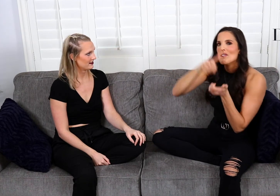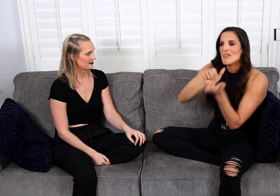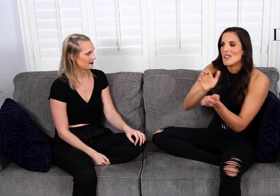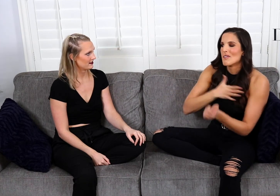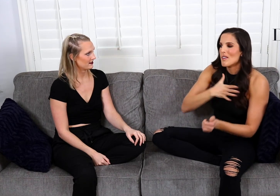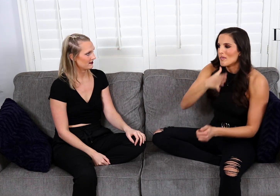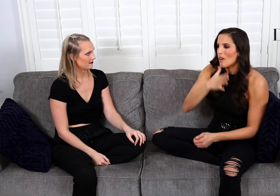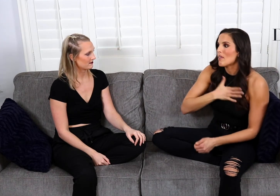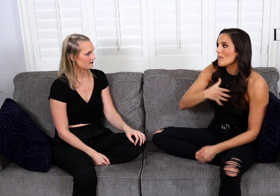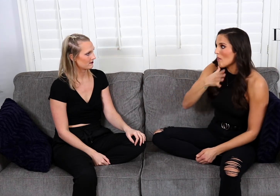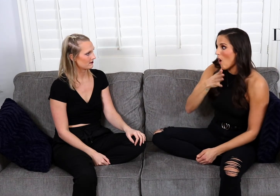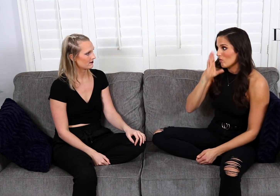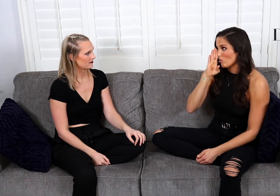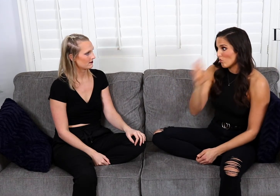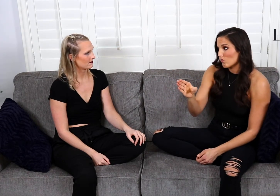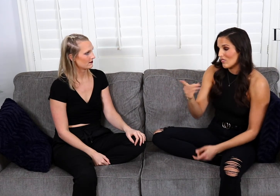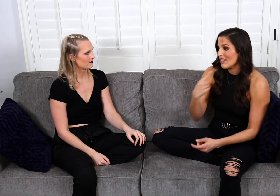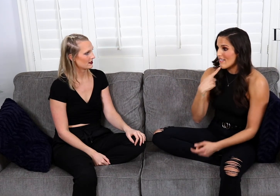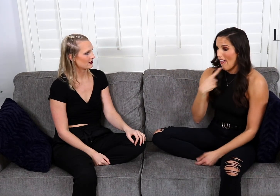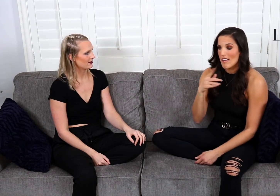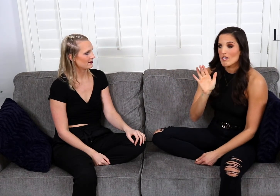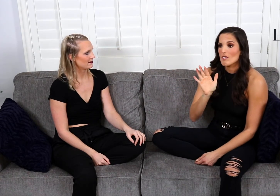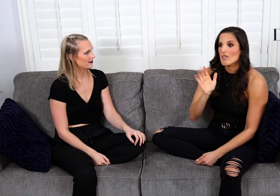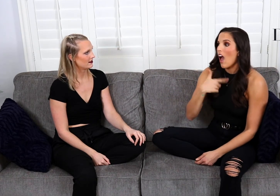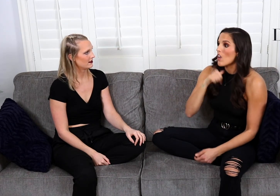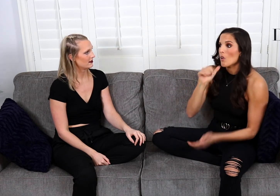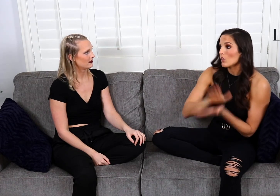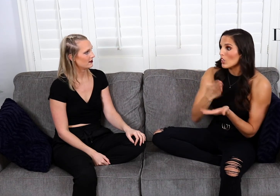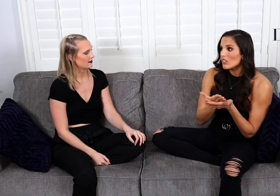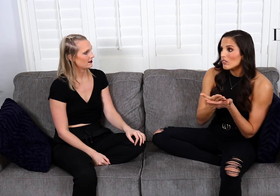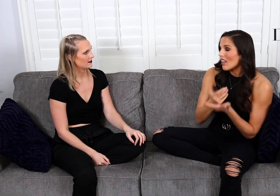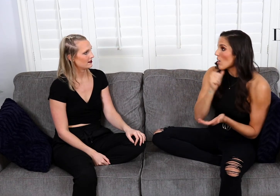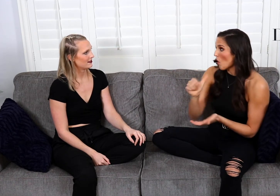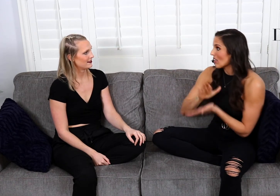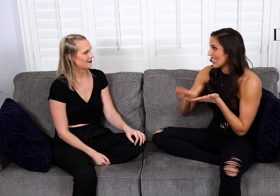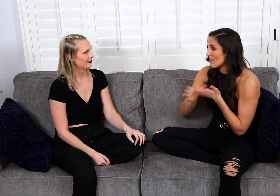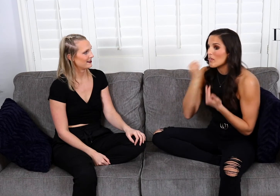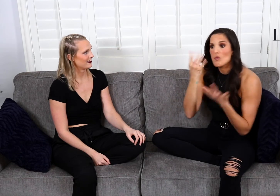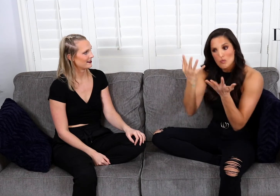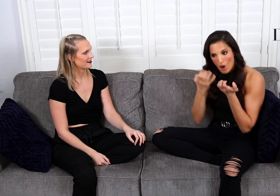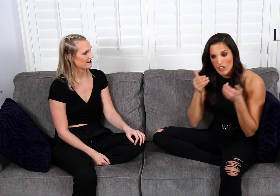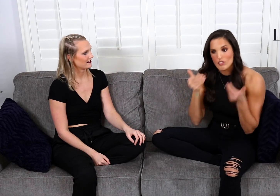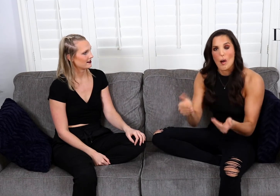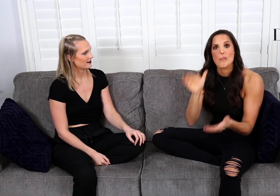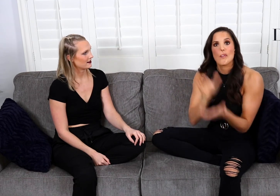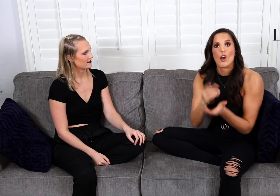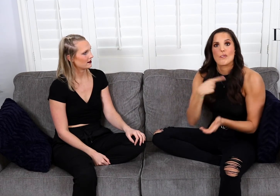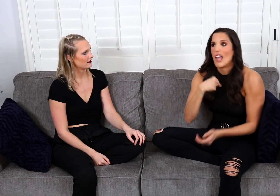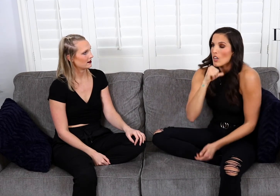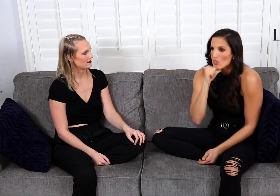When my dad proposed my mom, my mom directly told him and said, “I don't cook and I don't clean if you want to marry me,